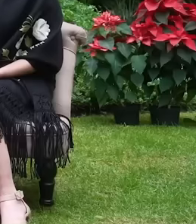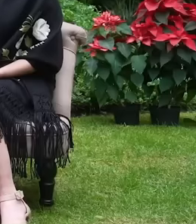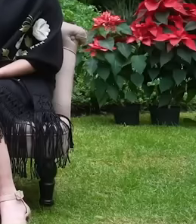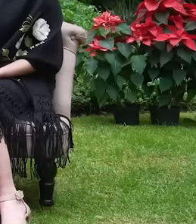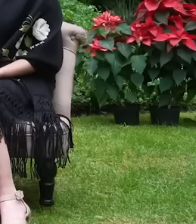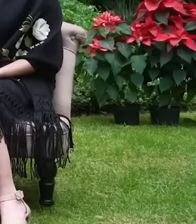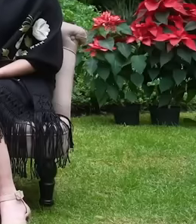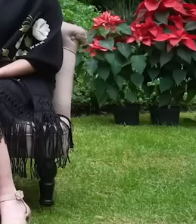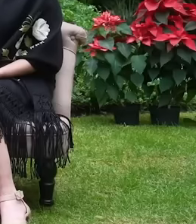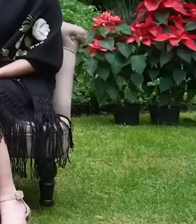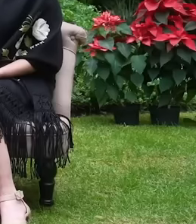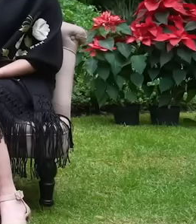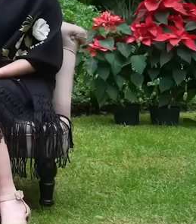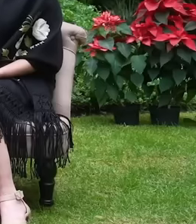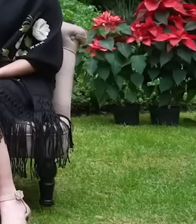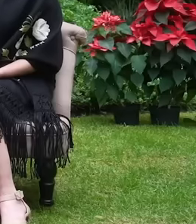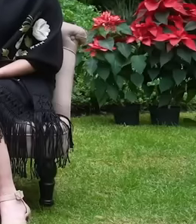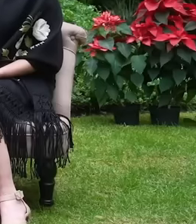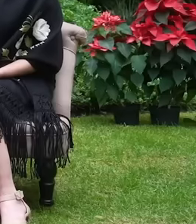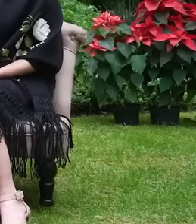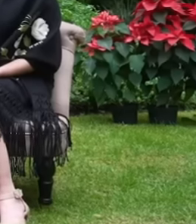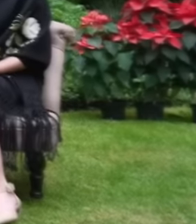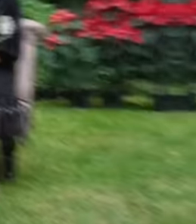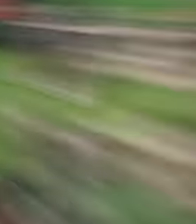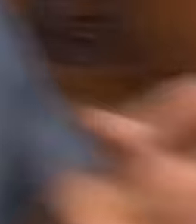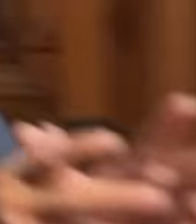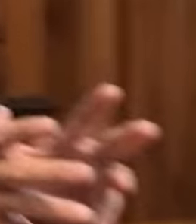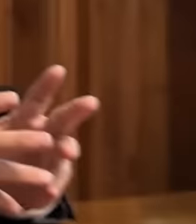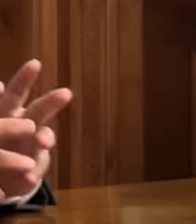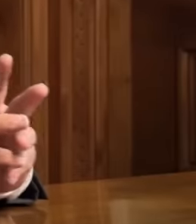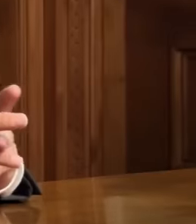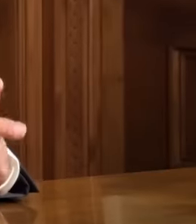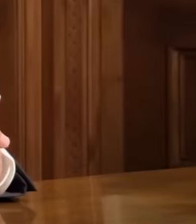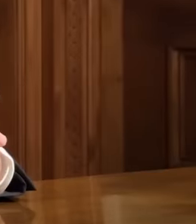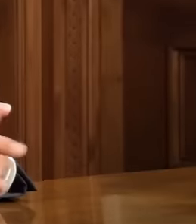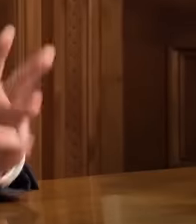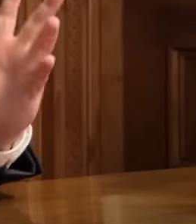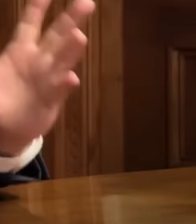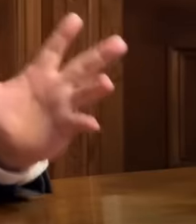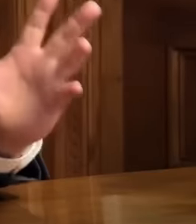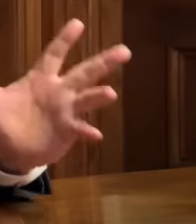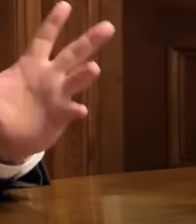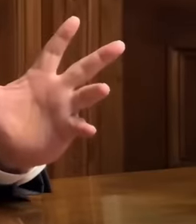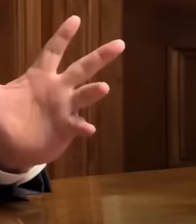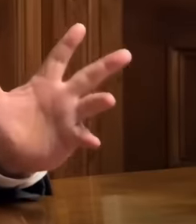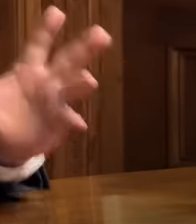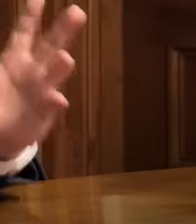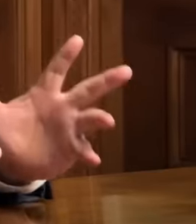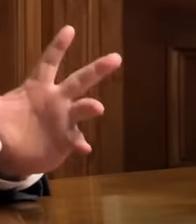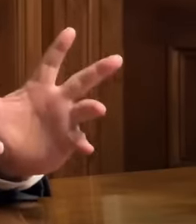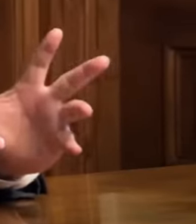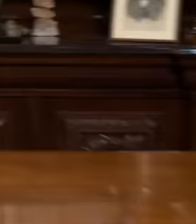We are in the last days of the government of President Andrés Manuel López Obrador and he,